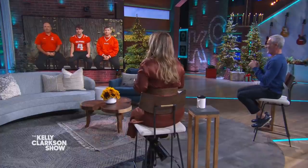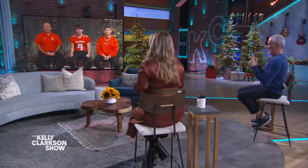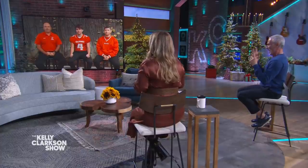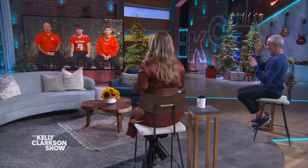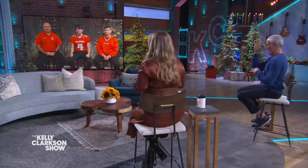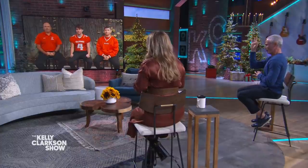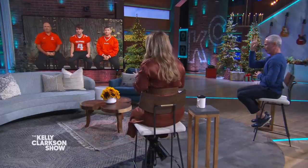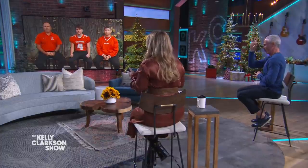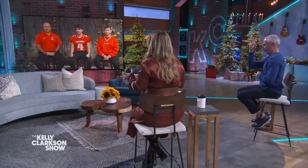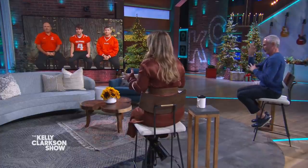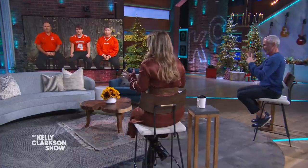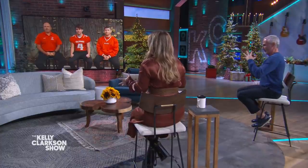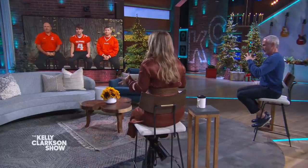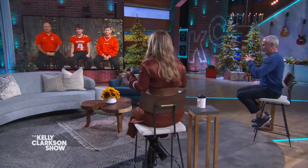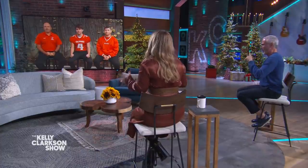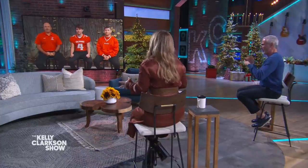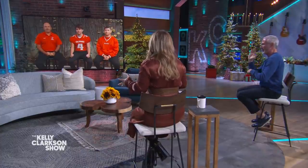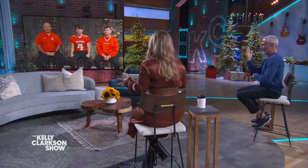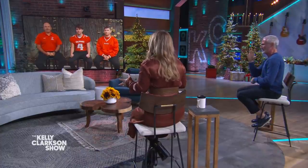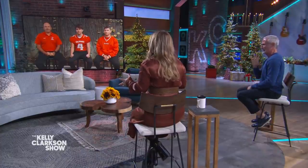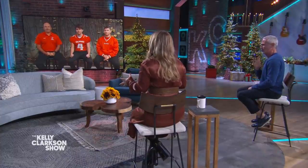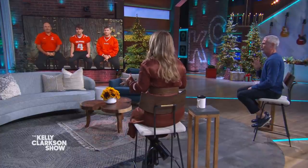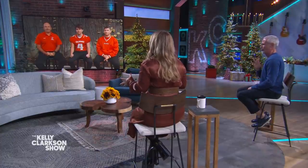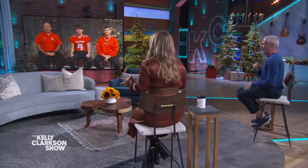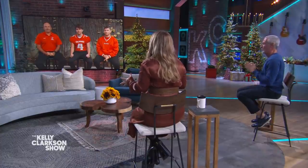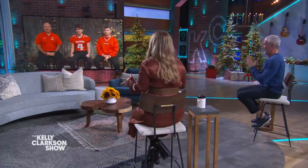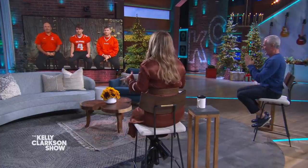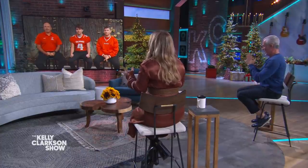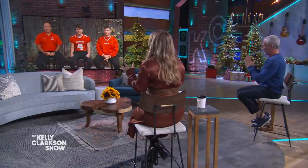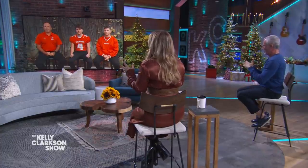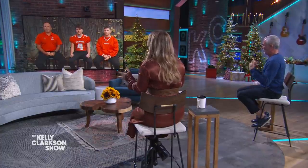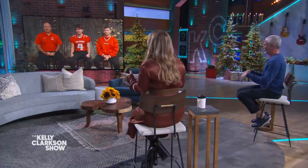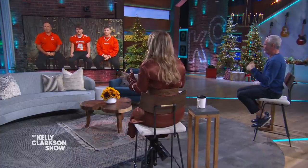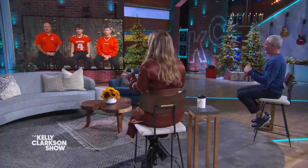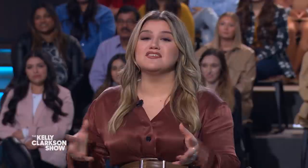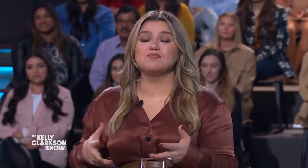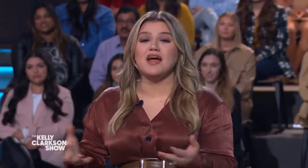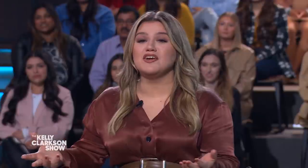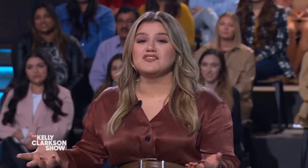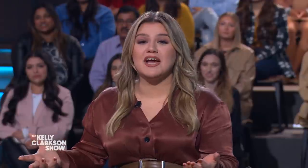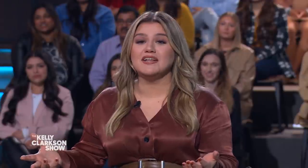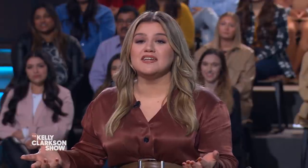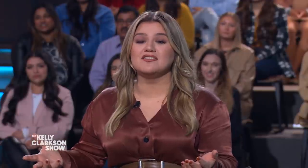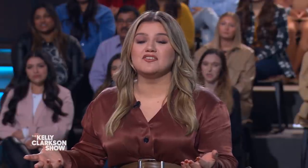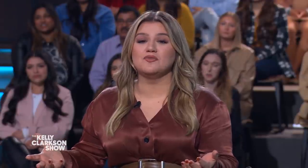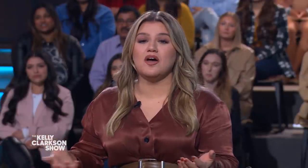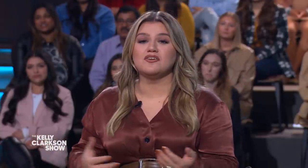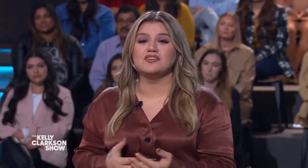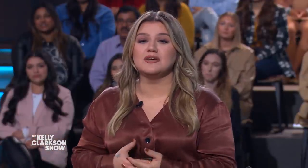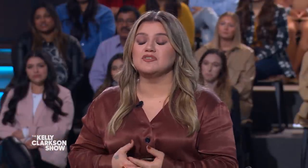but that sounds really impressive, is what I'm saying. So Trevin, despite your talents, do other teams,